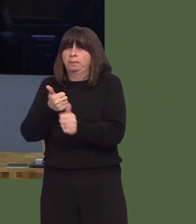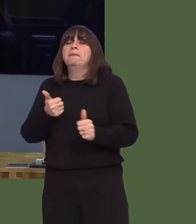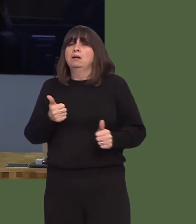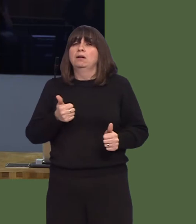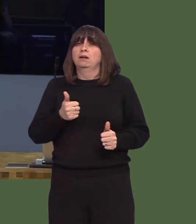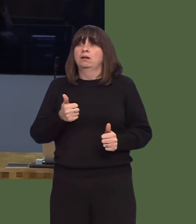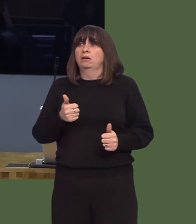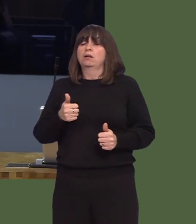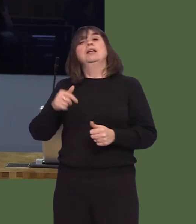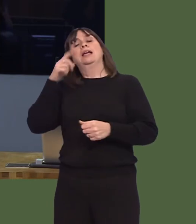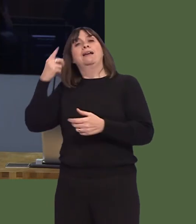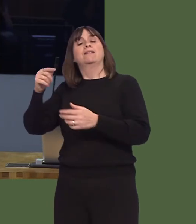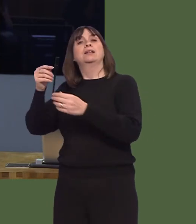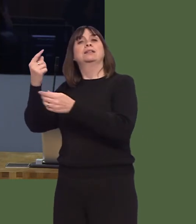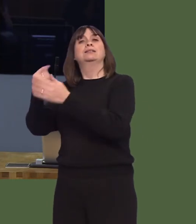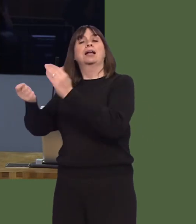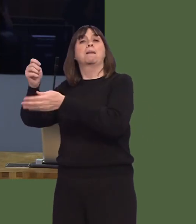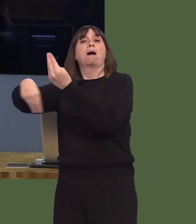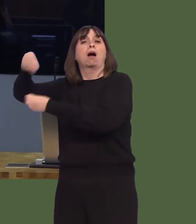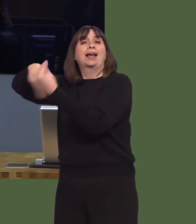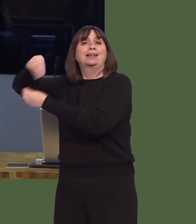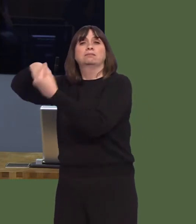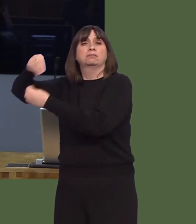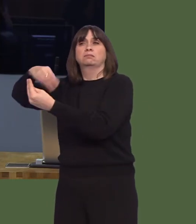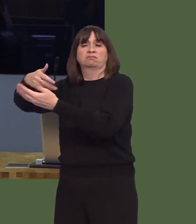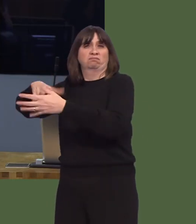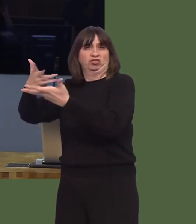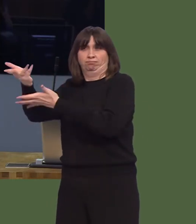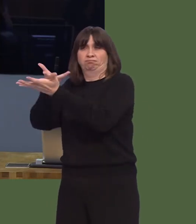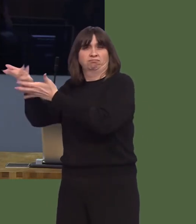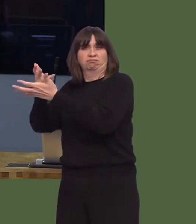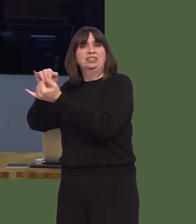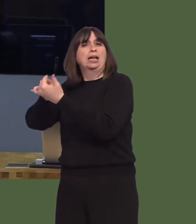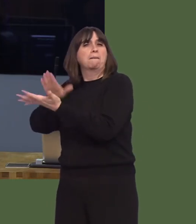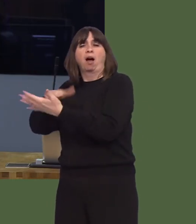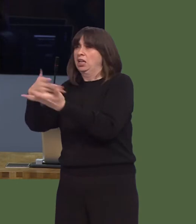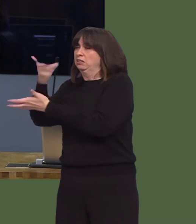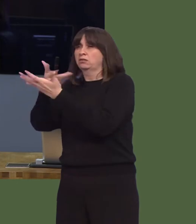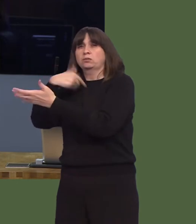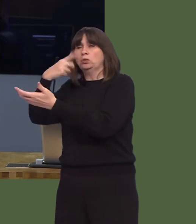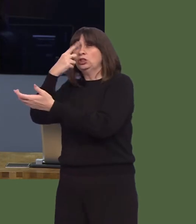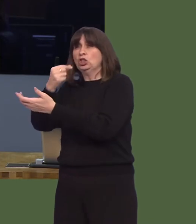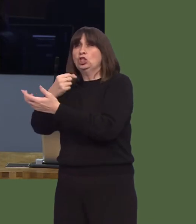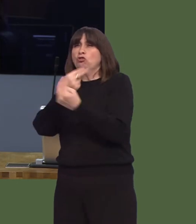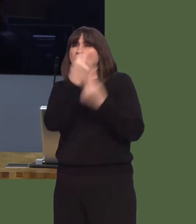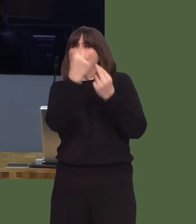If we're outside the single market, we can slim down that burden of regulation without